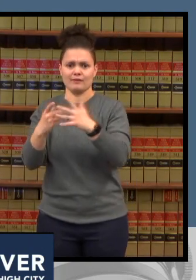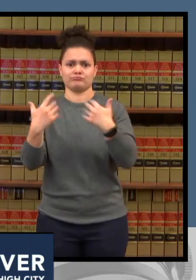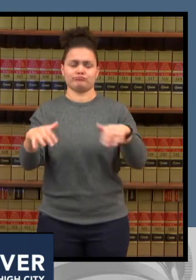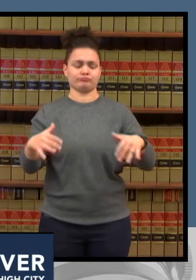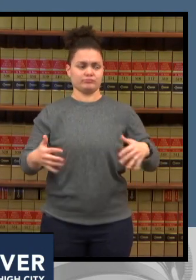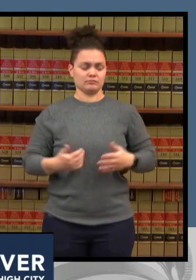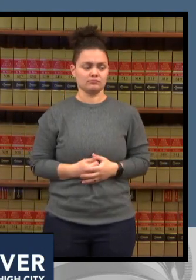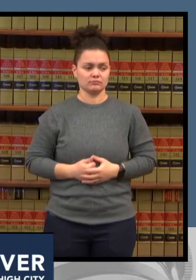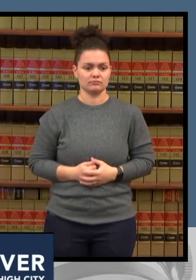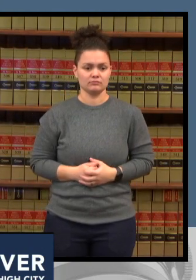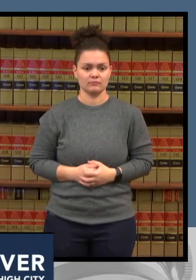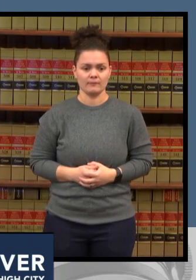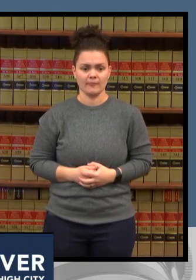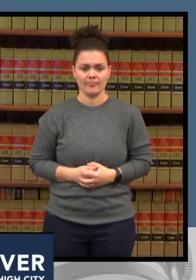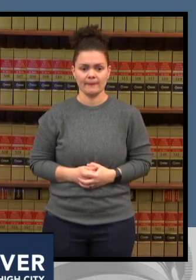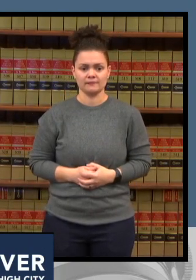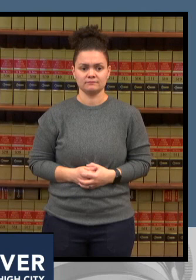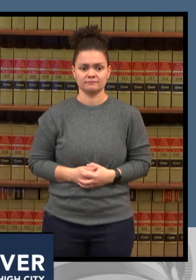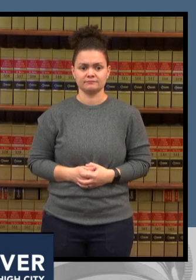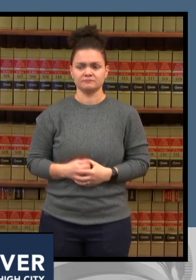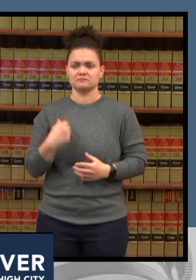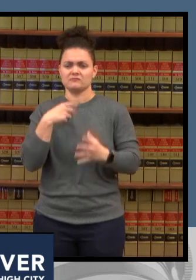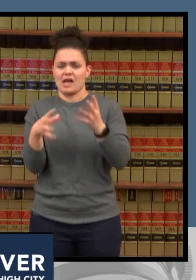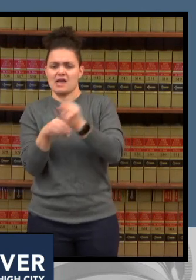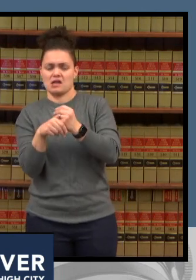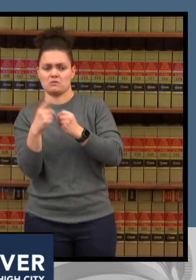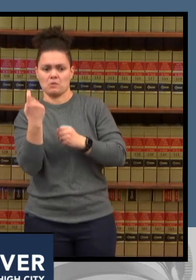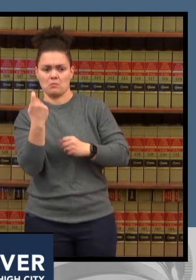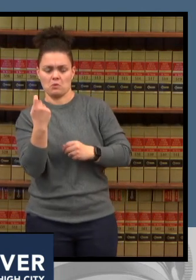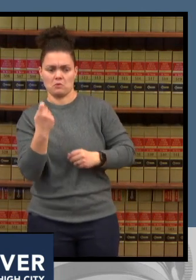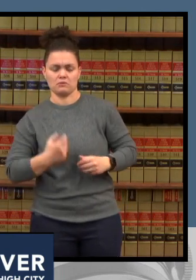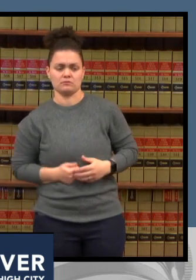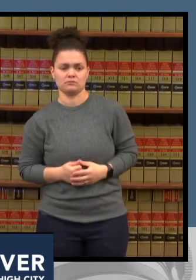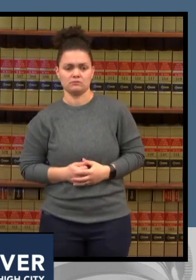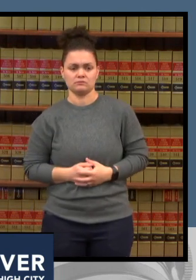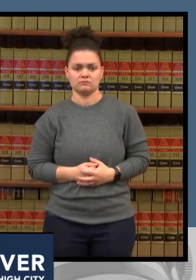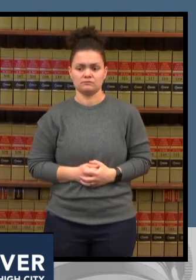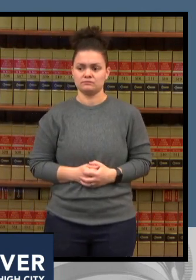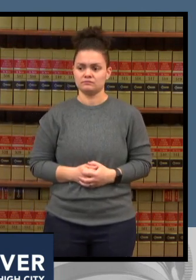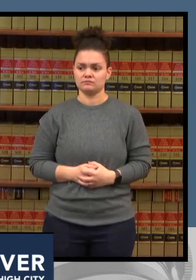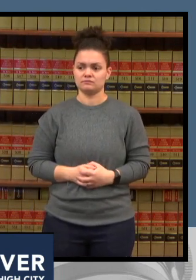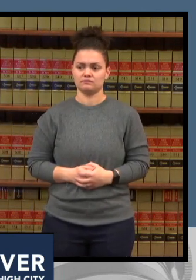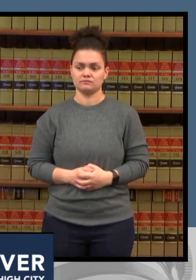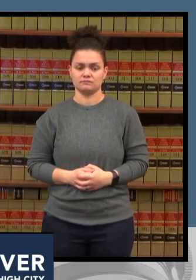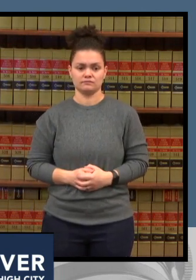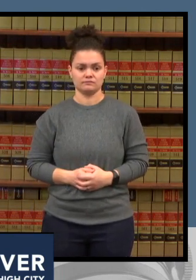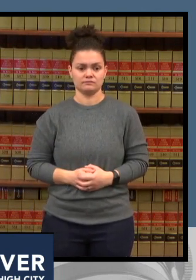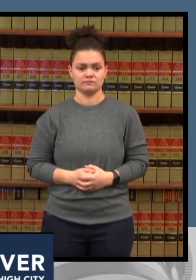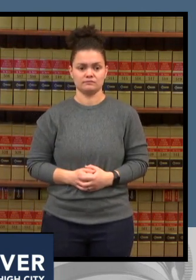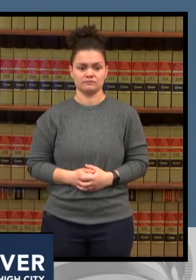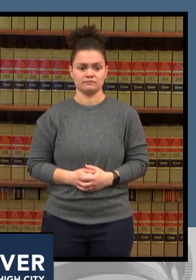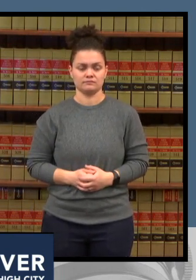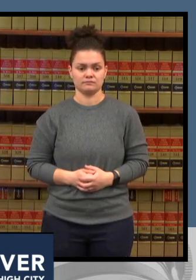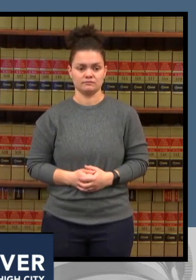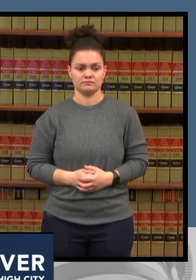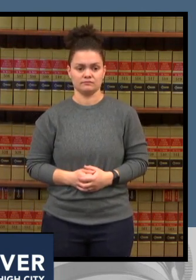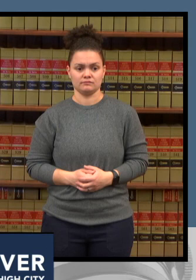probably the other piece of um that the number of hospitalizations is not related to surgeries